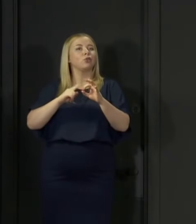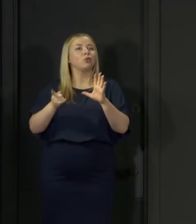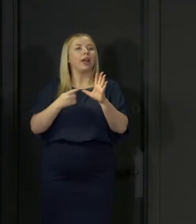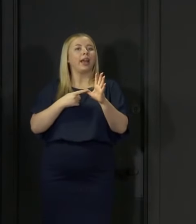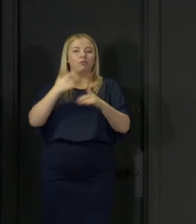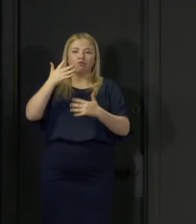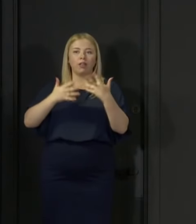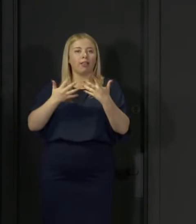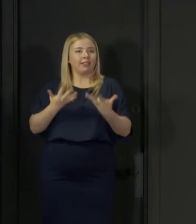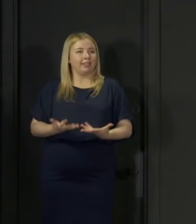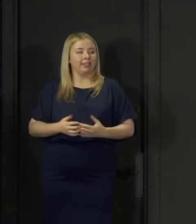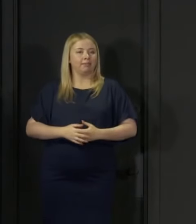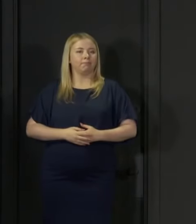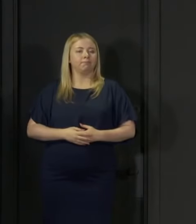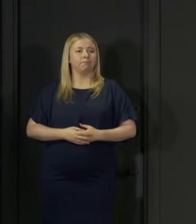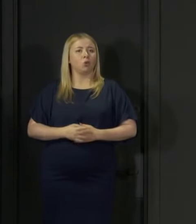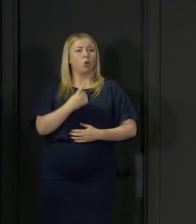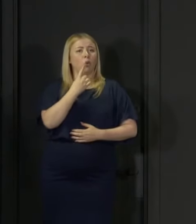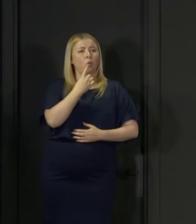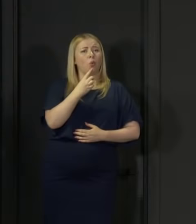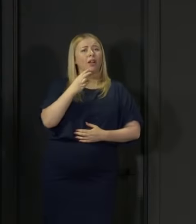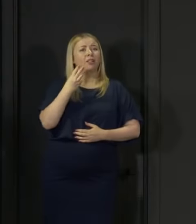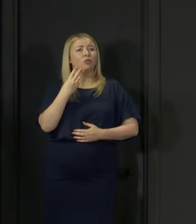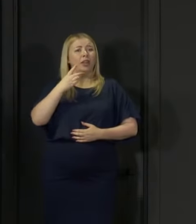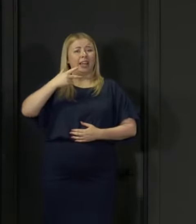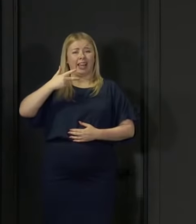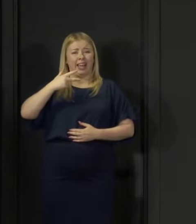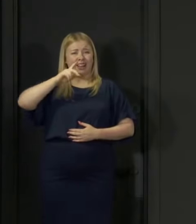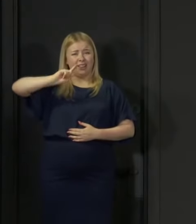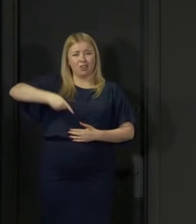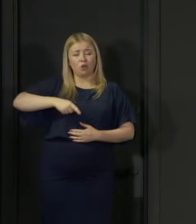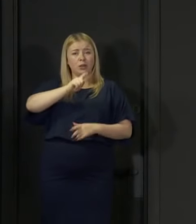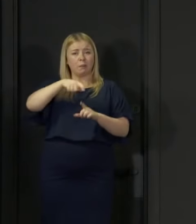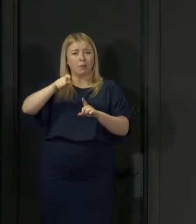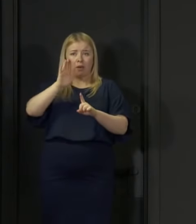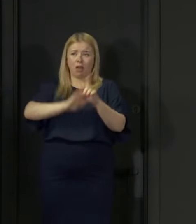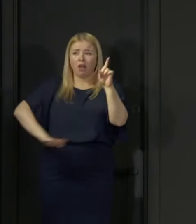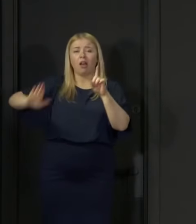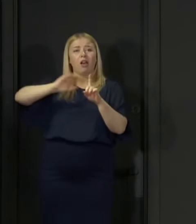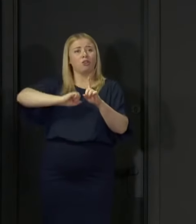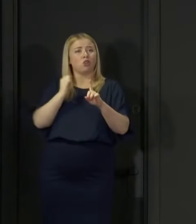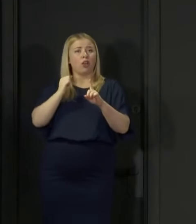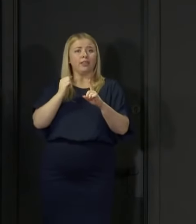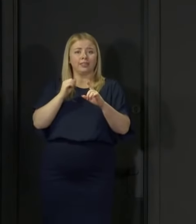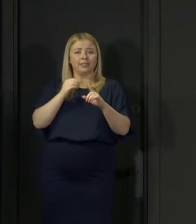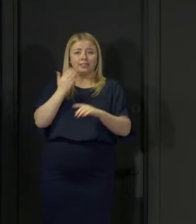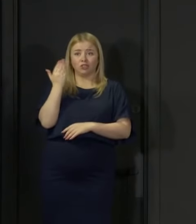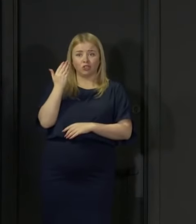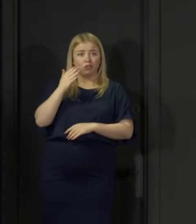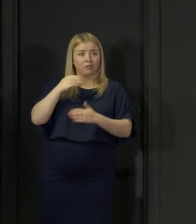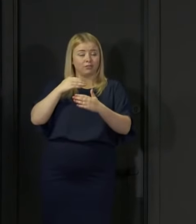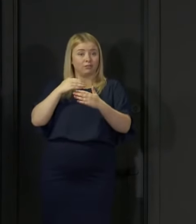138,000 learners from across the country should by now have received their results and I'm